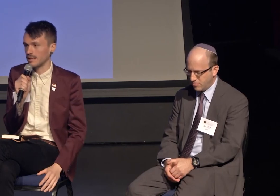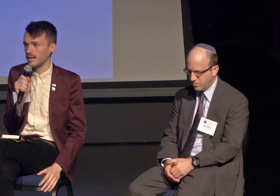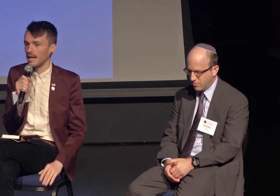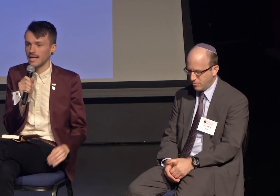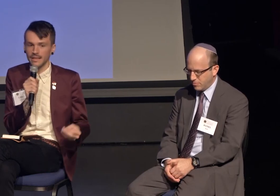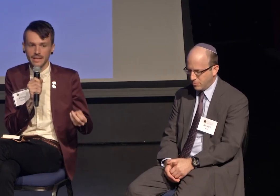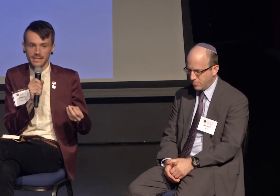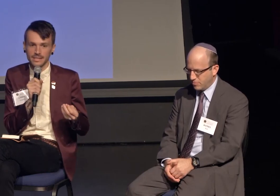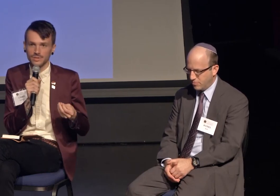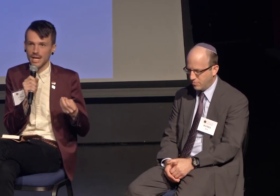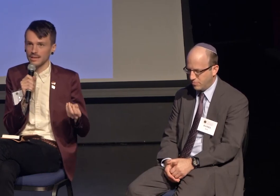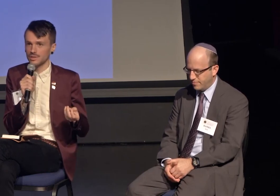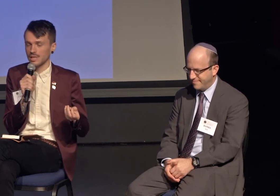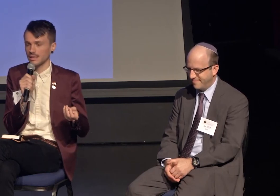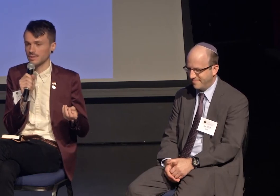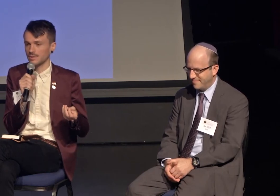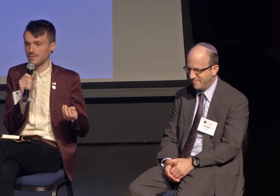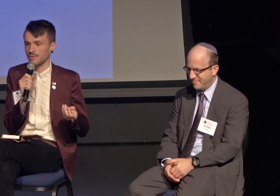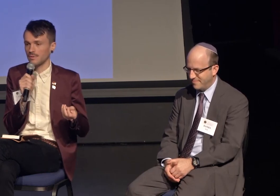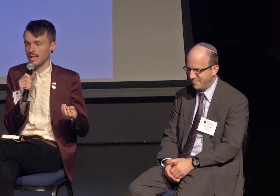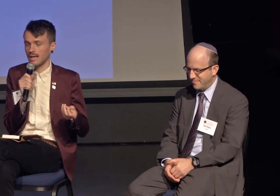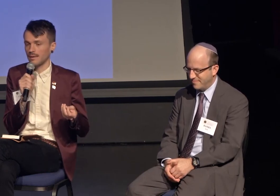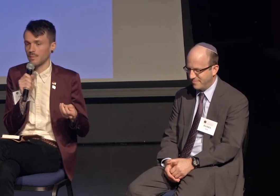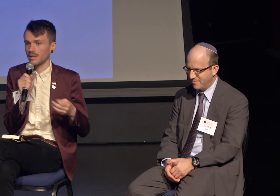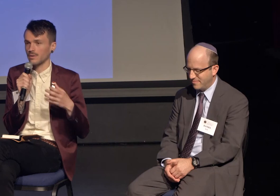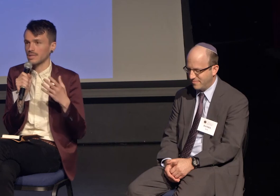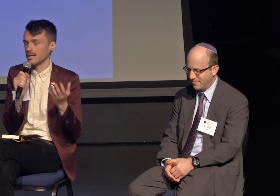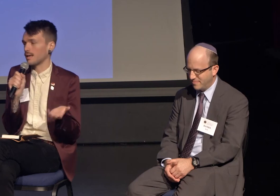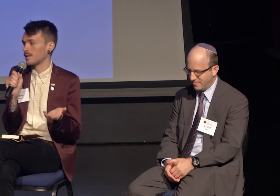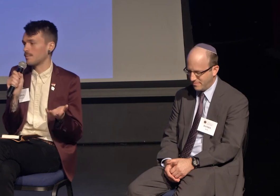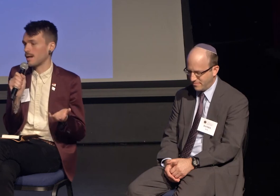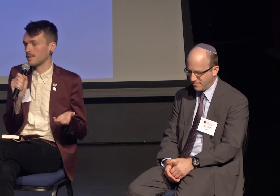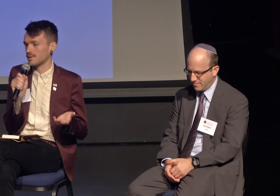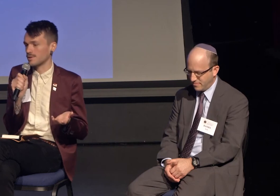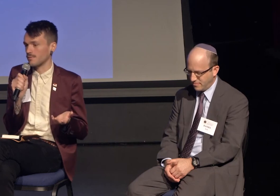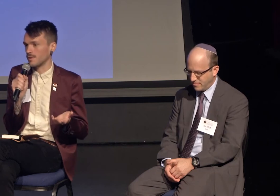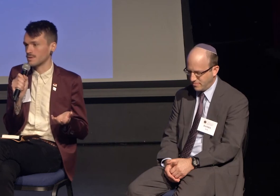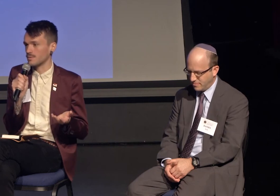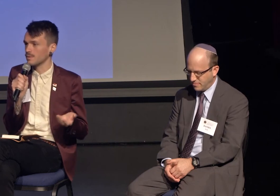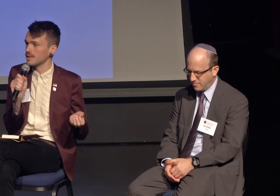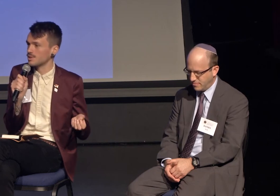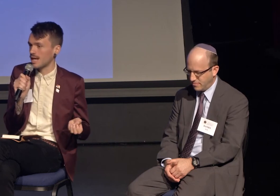I think it's challenging to -- when you're talking about a population of folks who really challenge